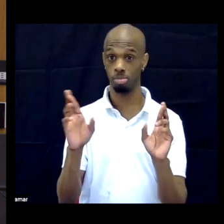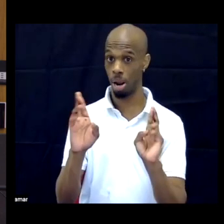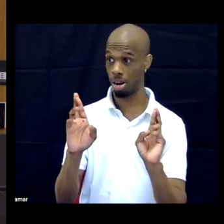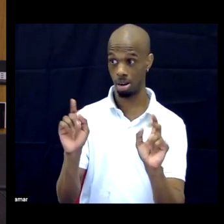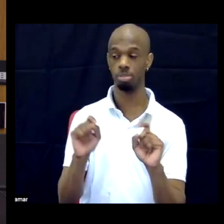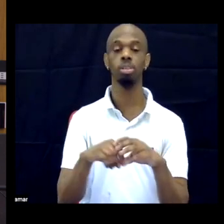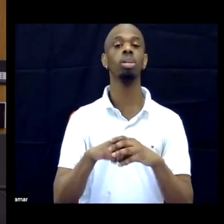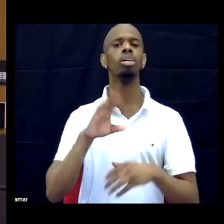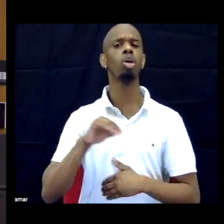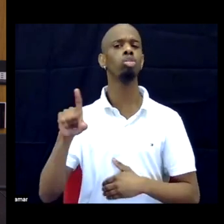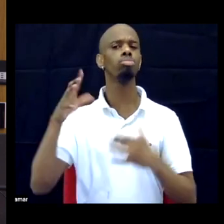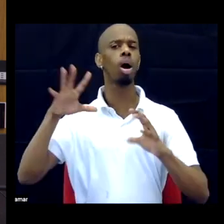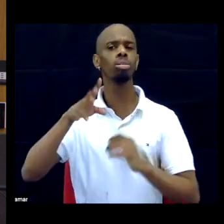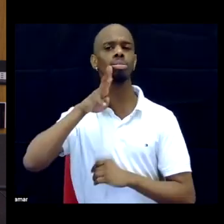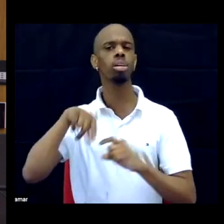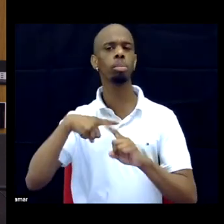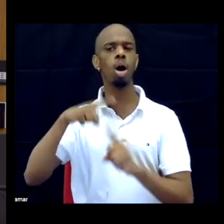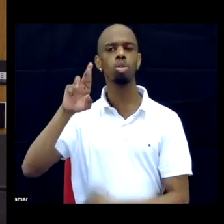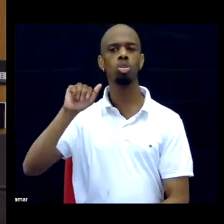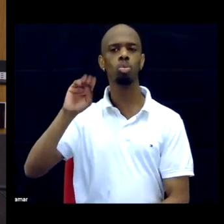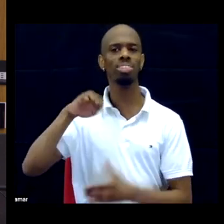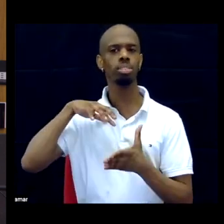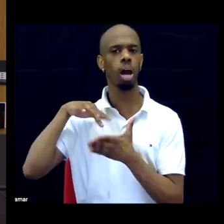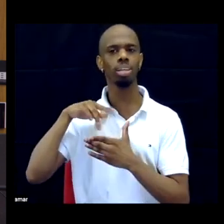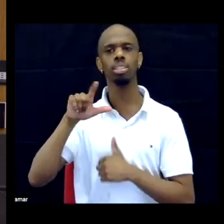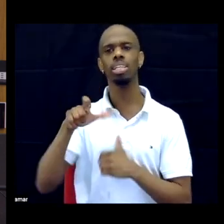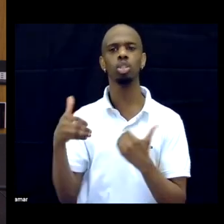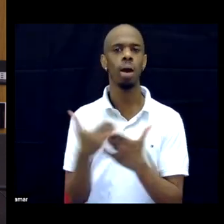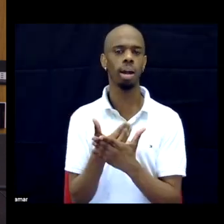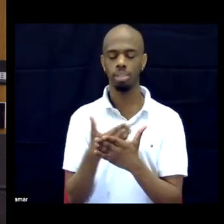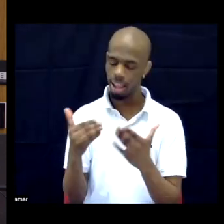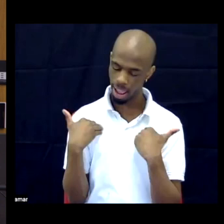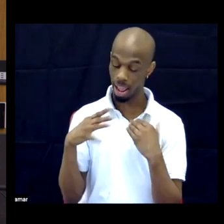So you've talked about race studies needing to bring in elements of disability studies.